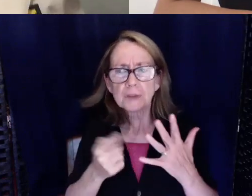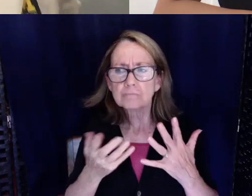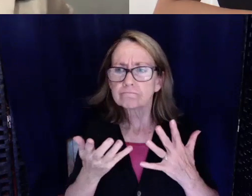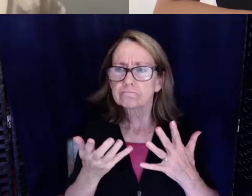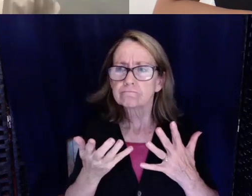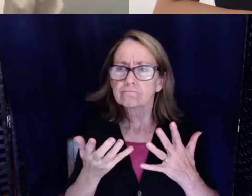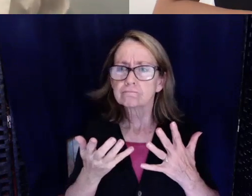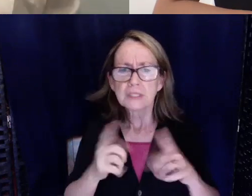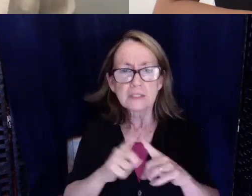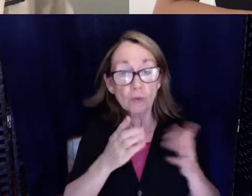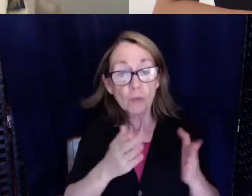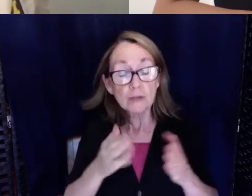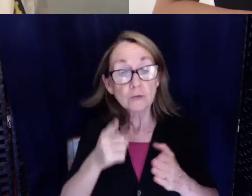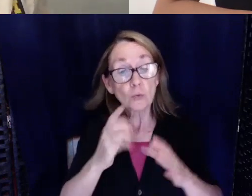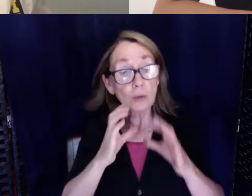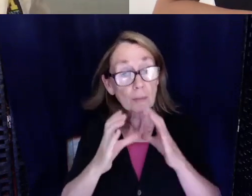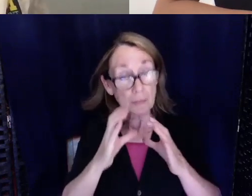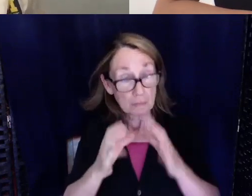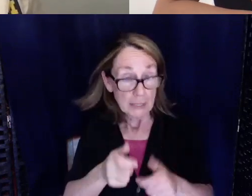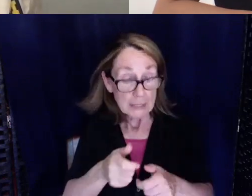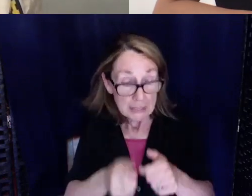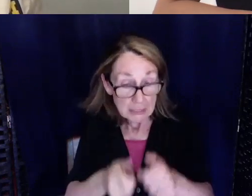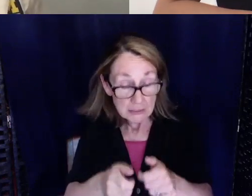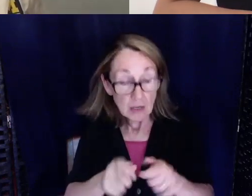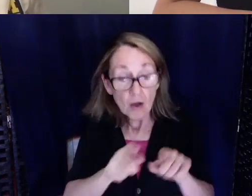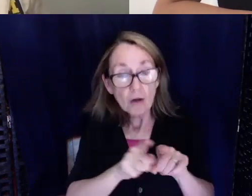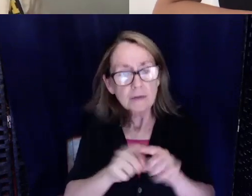ways in which you communicate other than texting and also some of the specialized